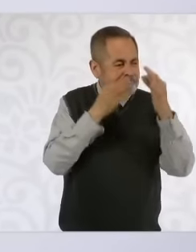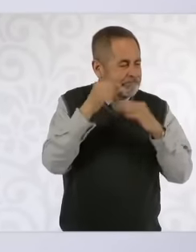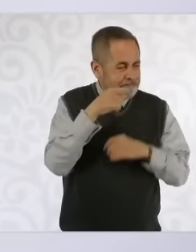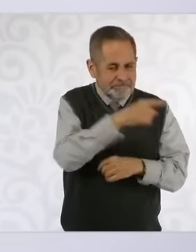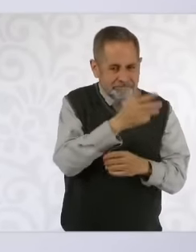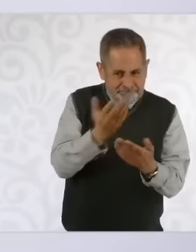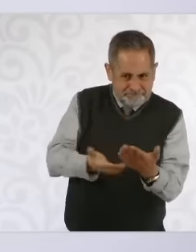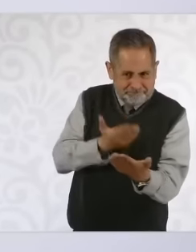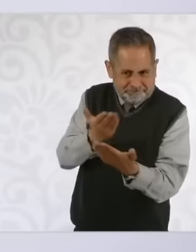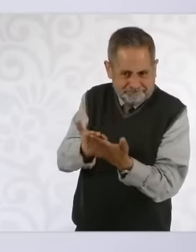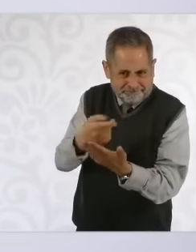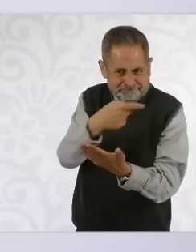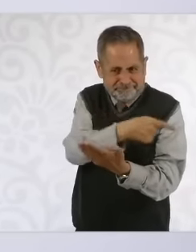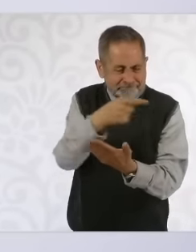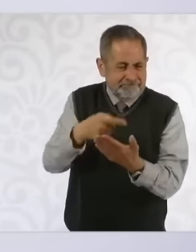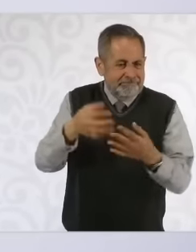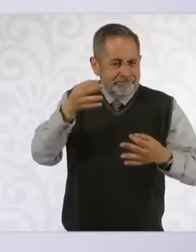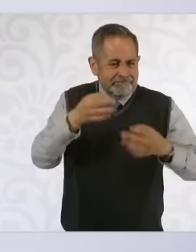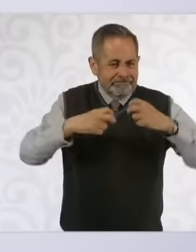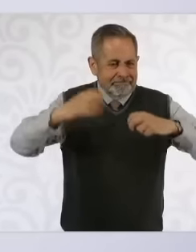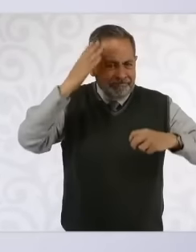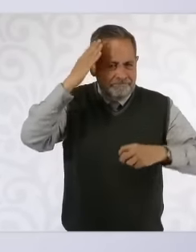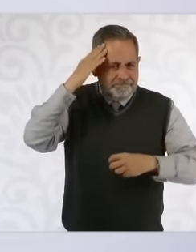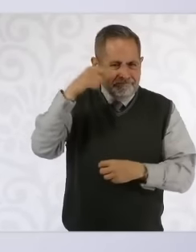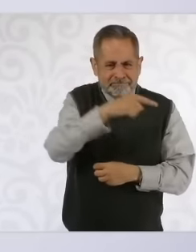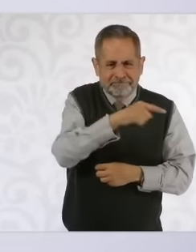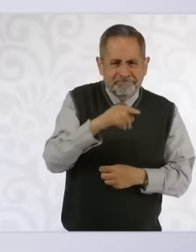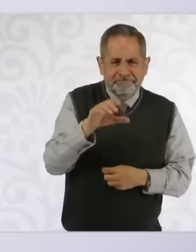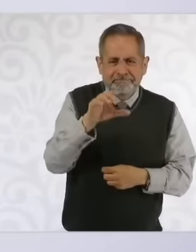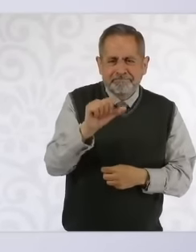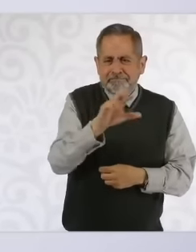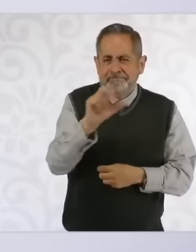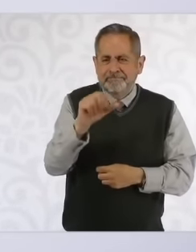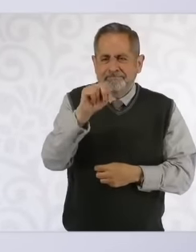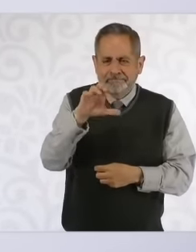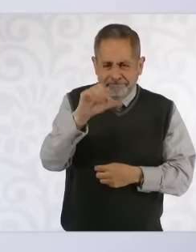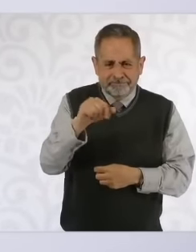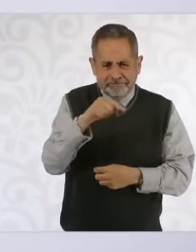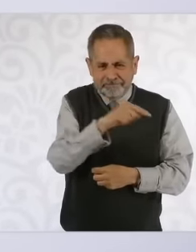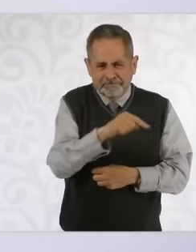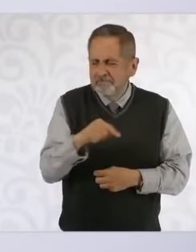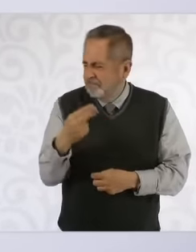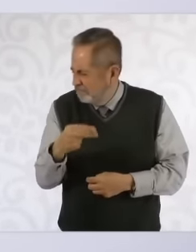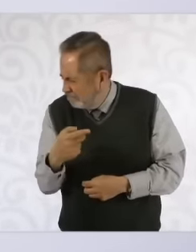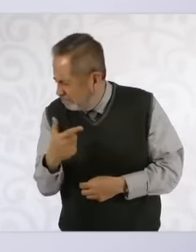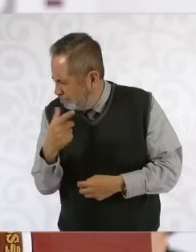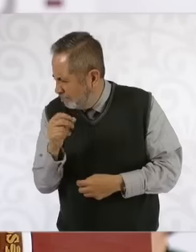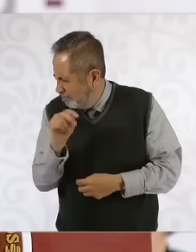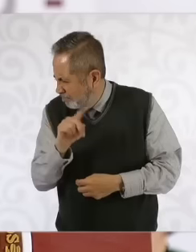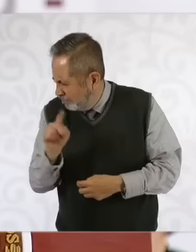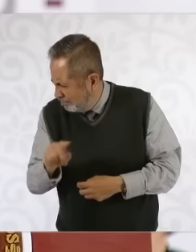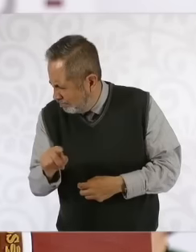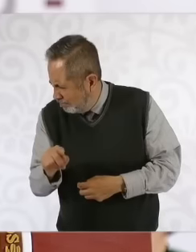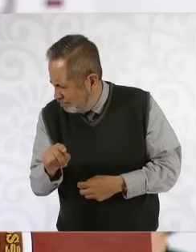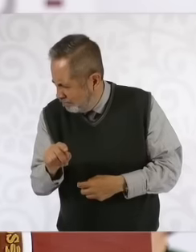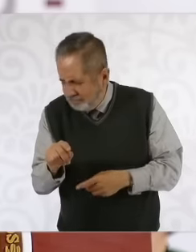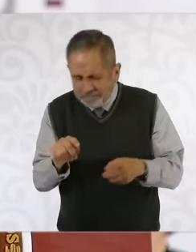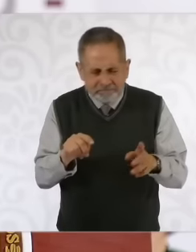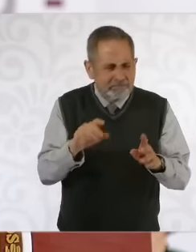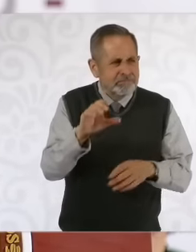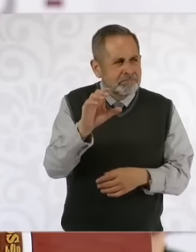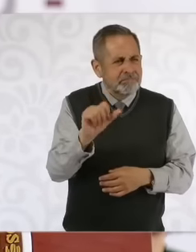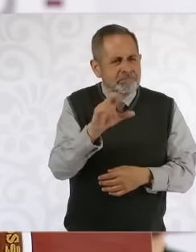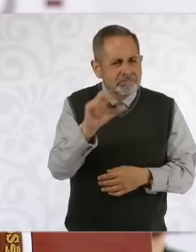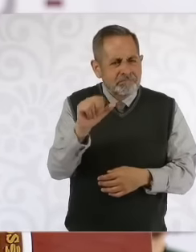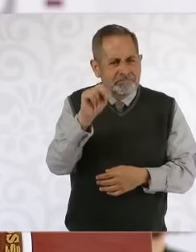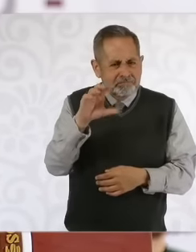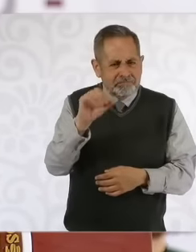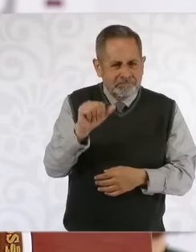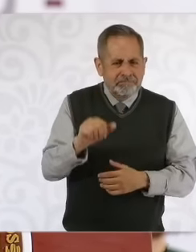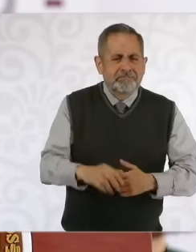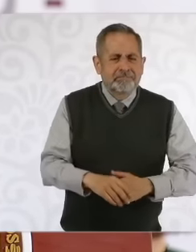made by Minister González Alcántara, yes it is González Carranca Alcántara Carranc